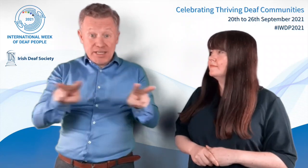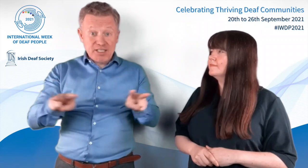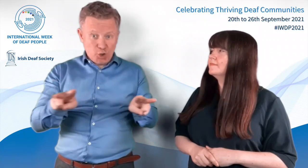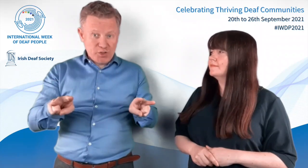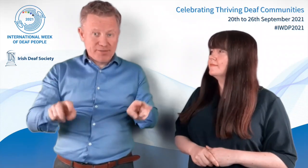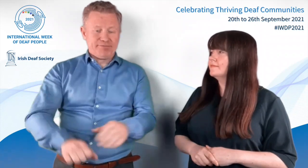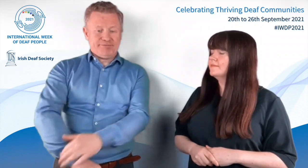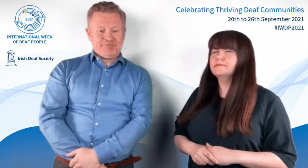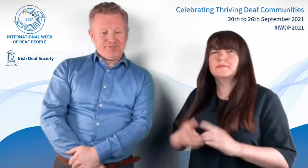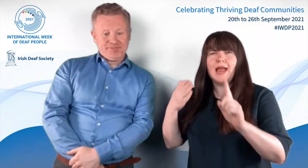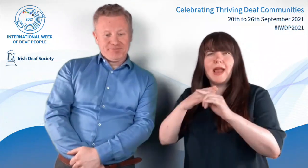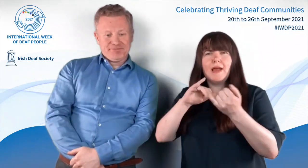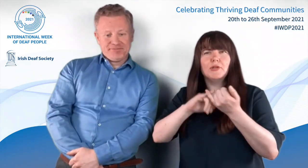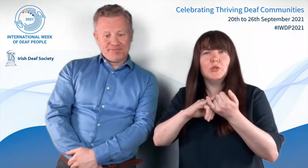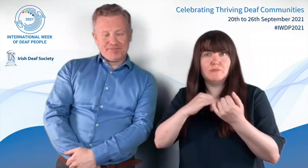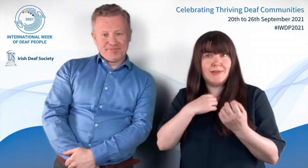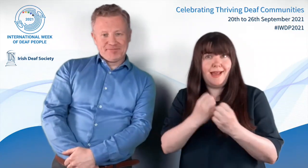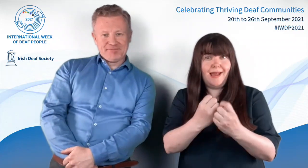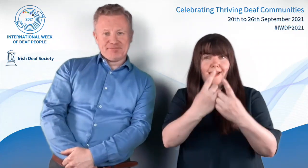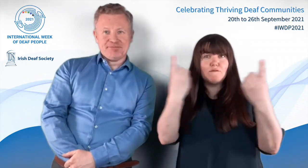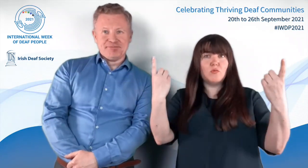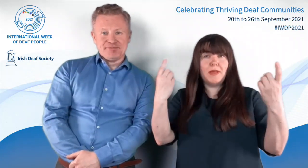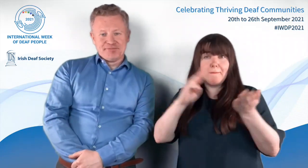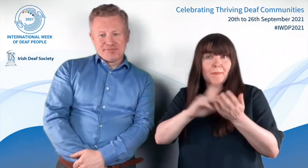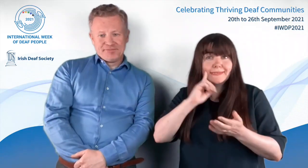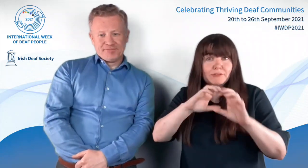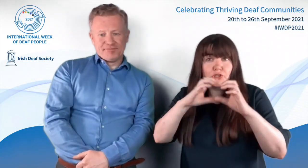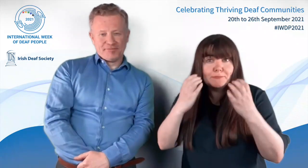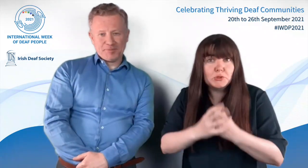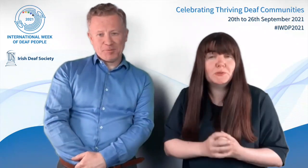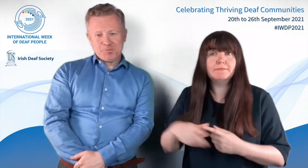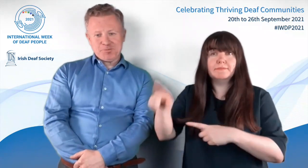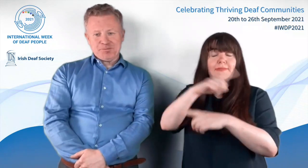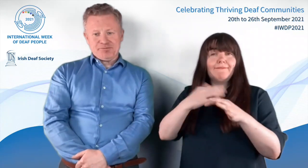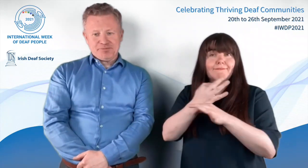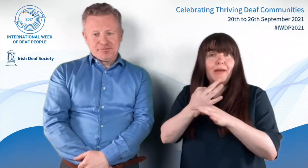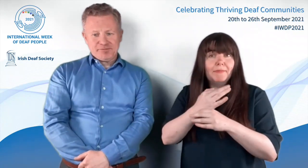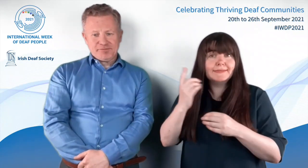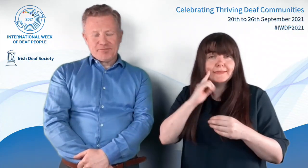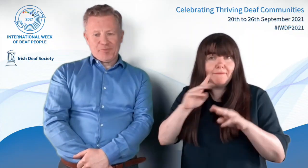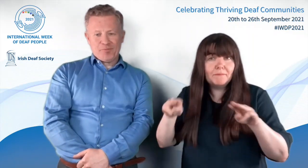and videos! [Lianne]: Who is the week for? Well, everyone! Members of the deaf community,